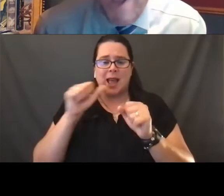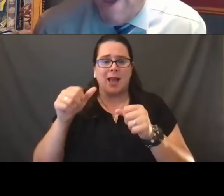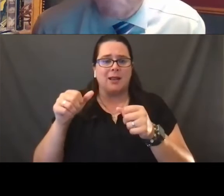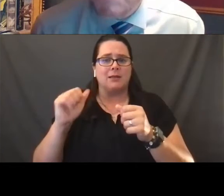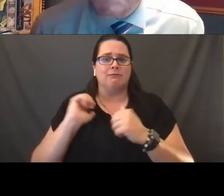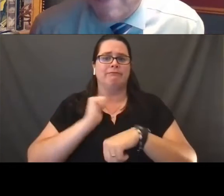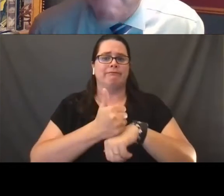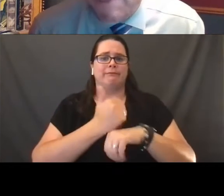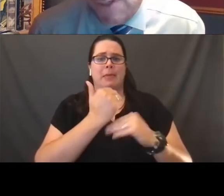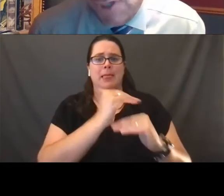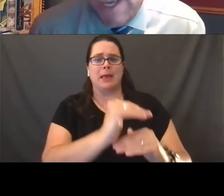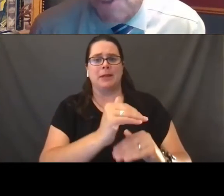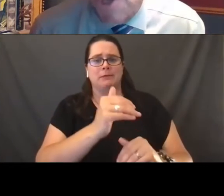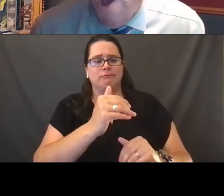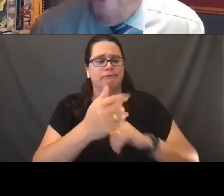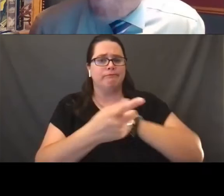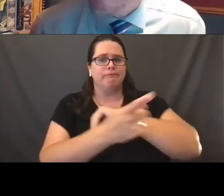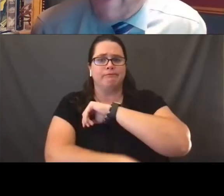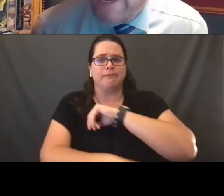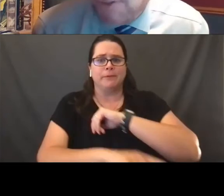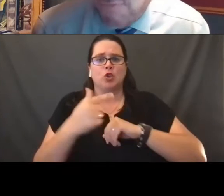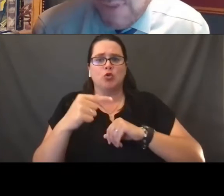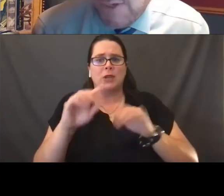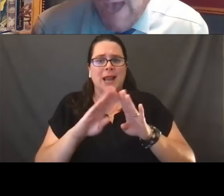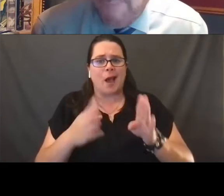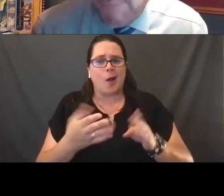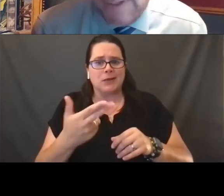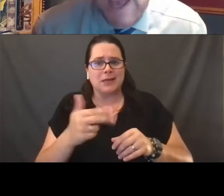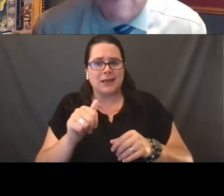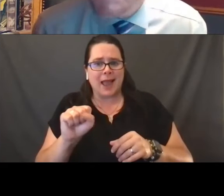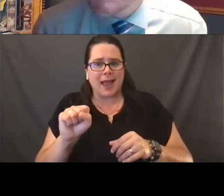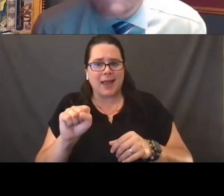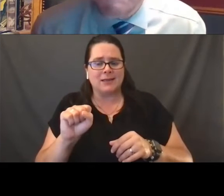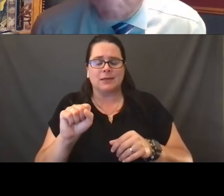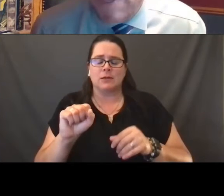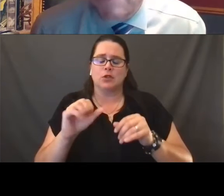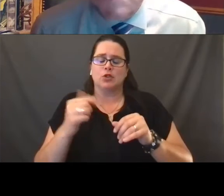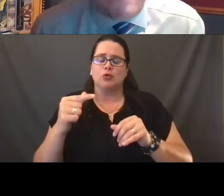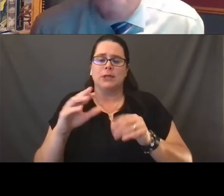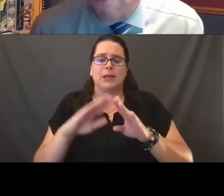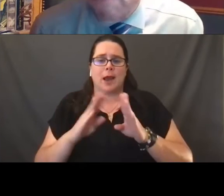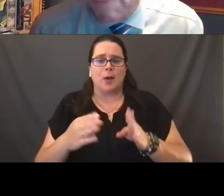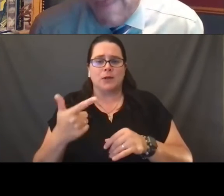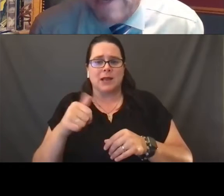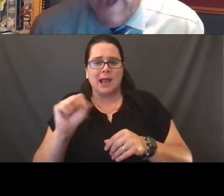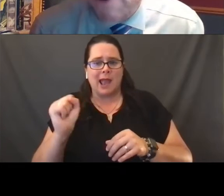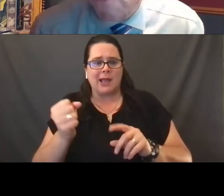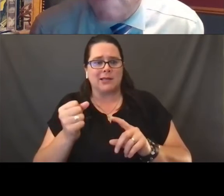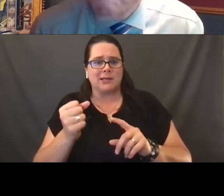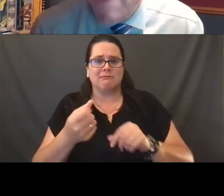to address climate change. All kinds of things happened. 60 different opinions, not all of them in that category.